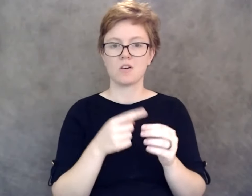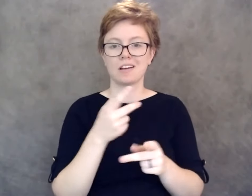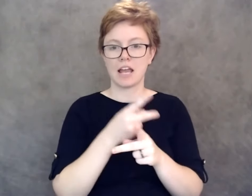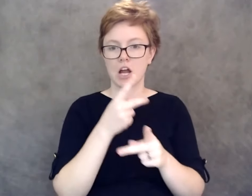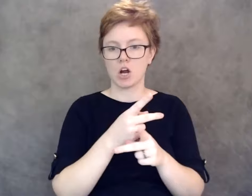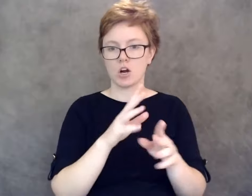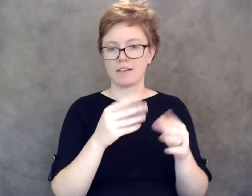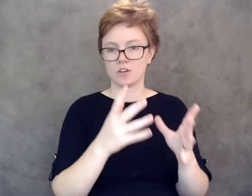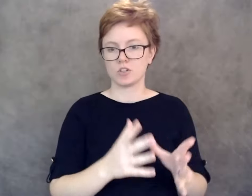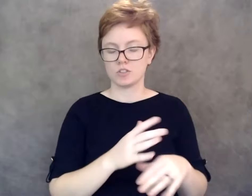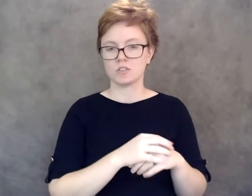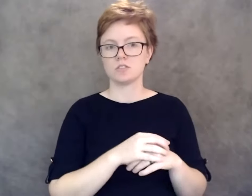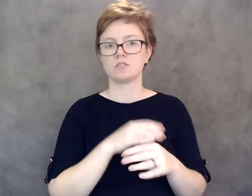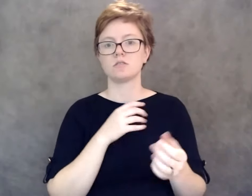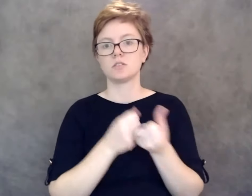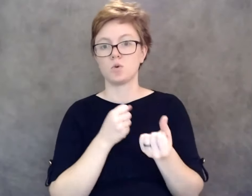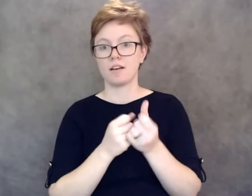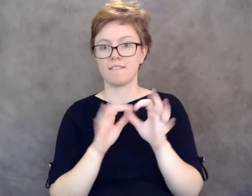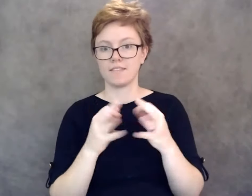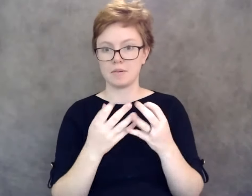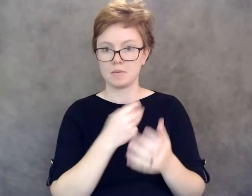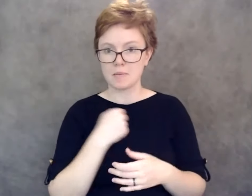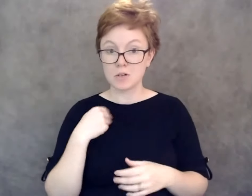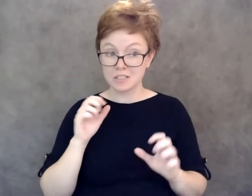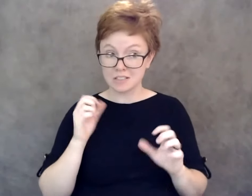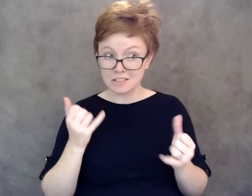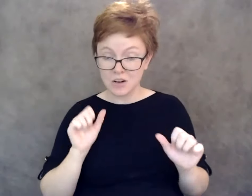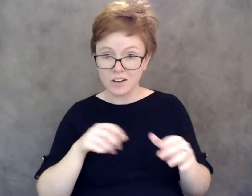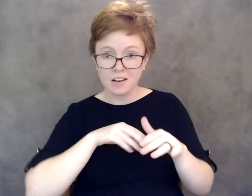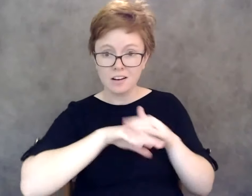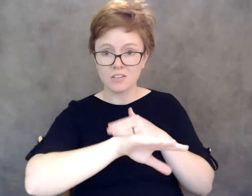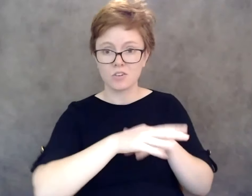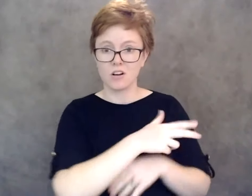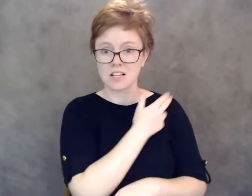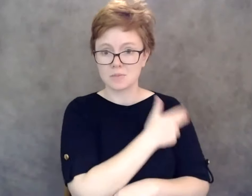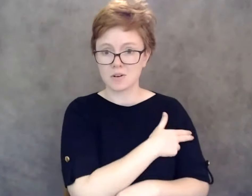can they now come into hospitals and long term care facilities